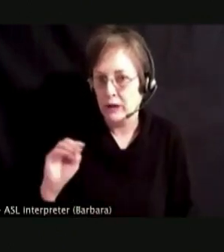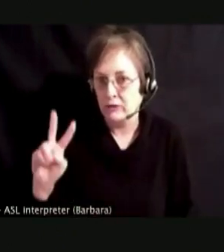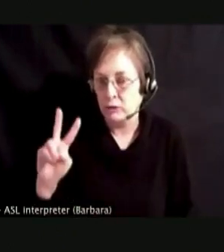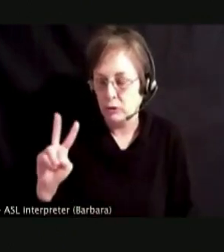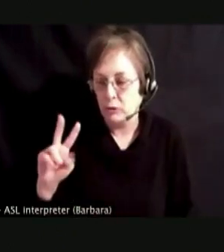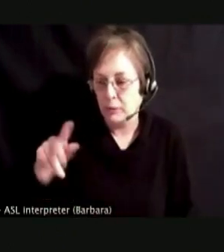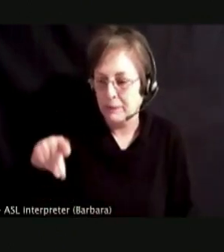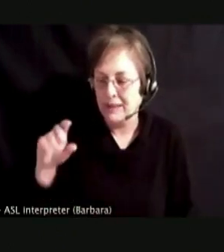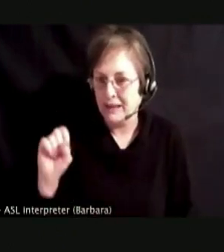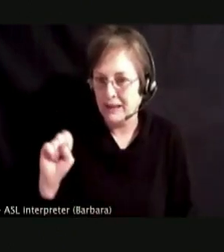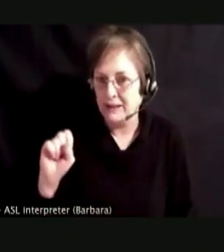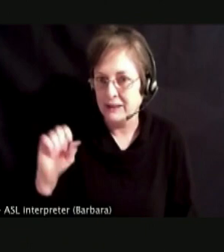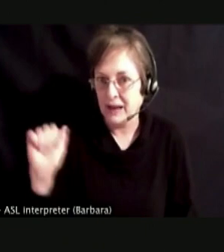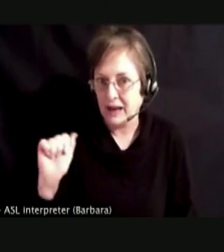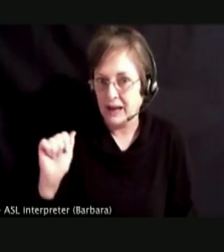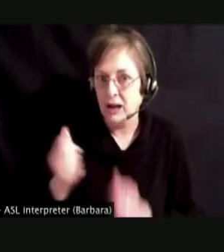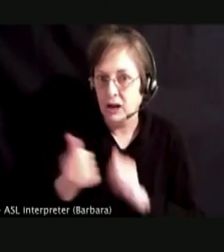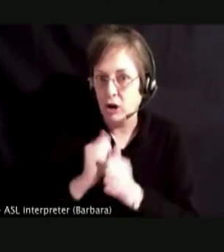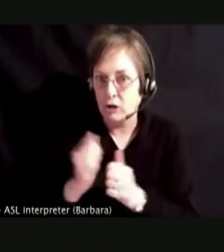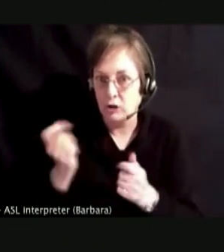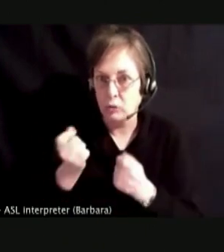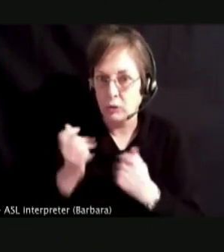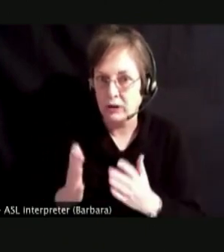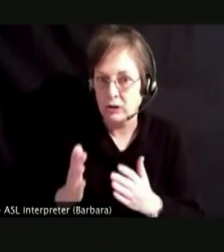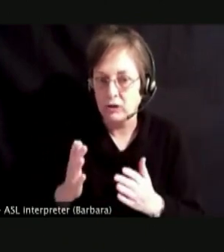THROUGHOUT YOU CAN POST YOUR QUESTIONS IN THE Q AND A BOX.